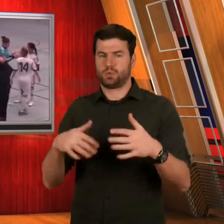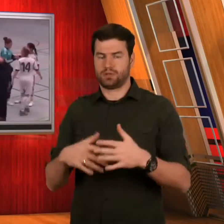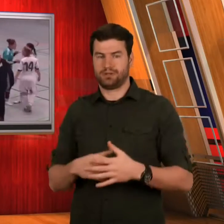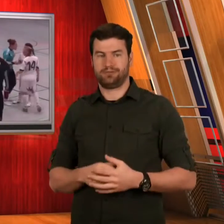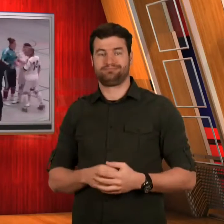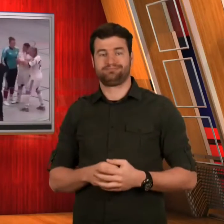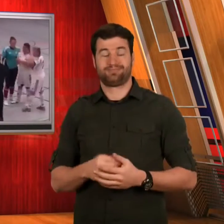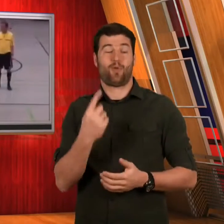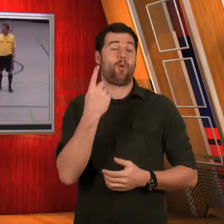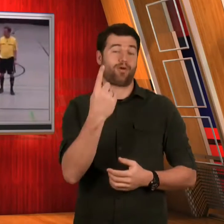close scores. Only one winner takes the championships.